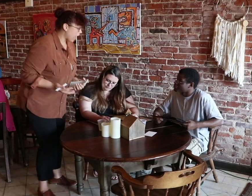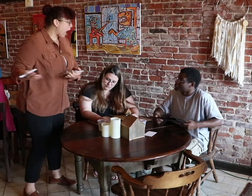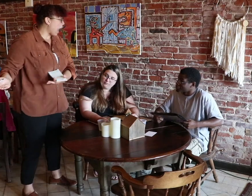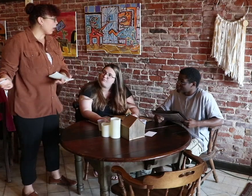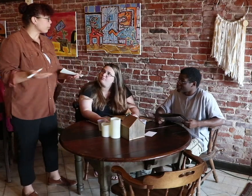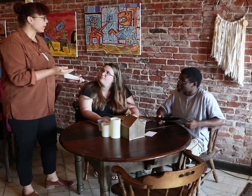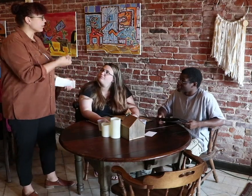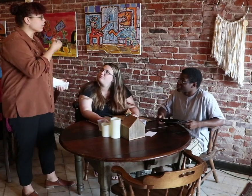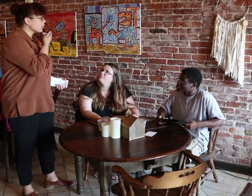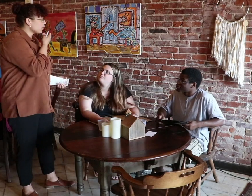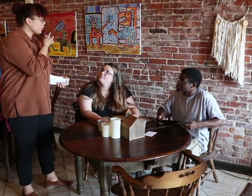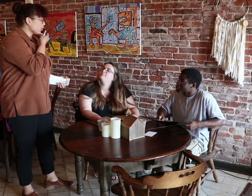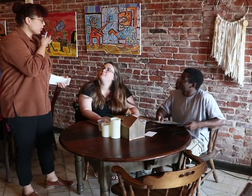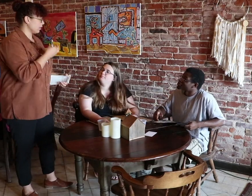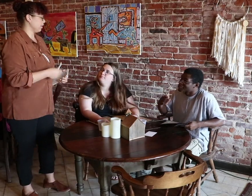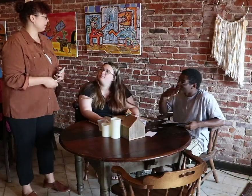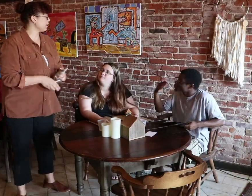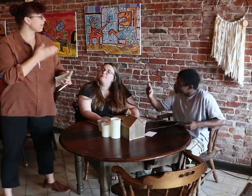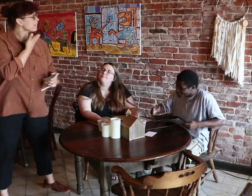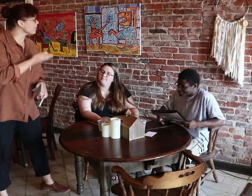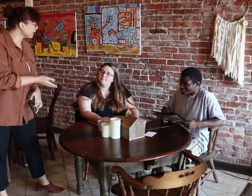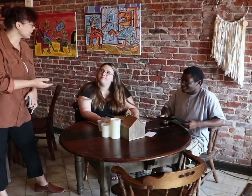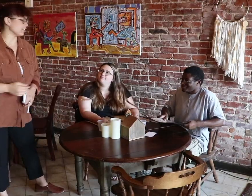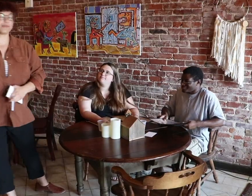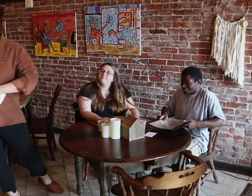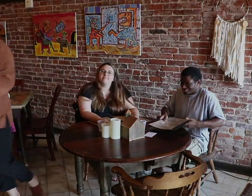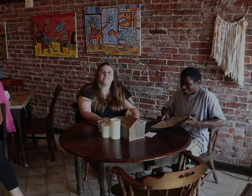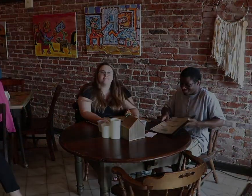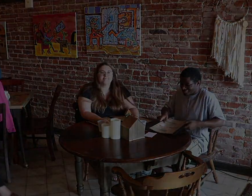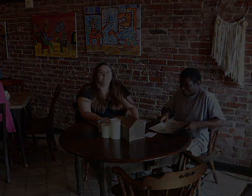(signs) I'll bring those soon. (sign) Thank you. SERVER: Thank you.